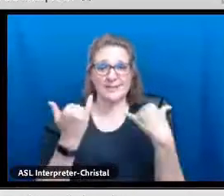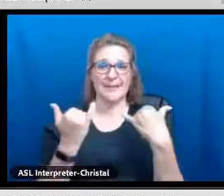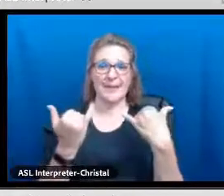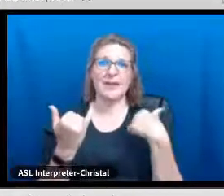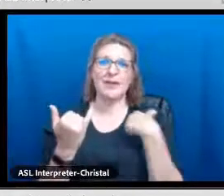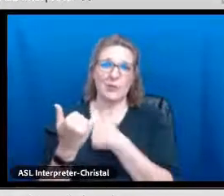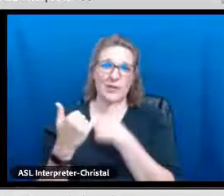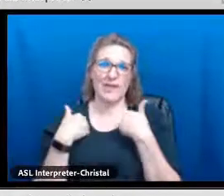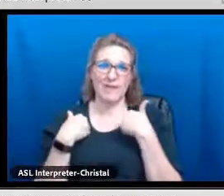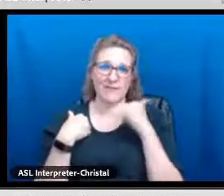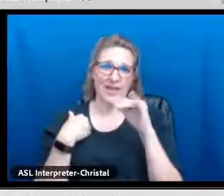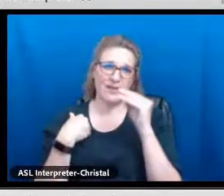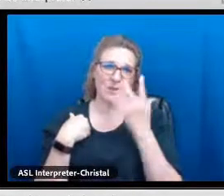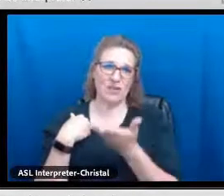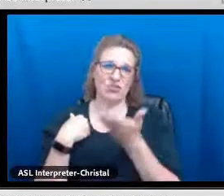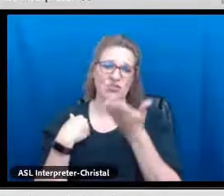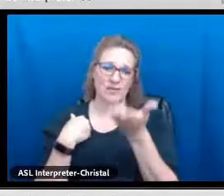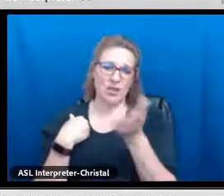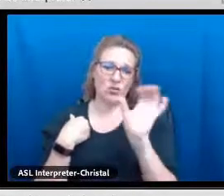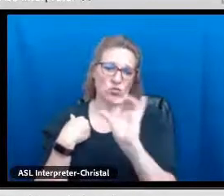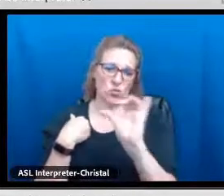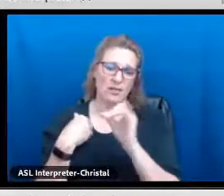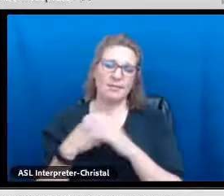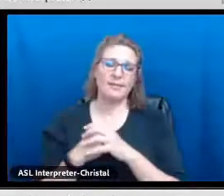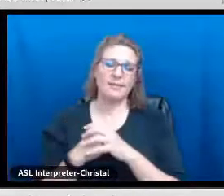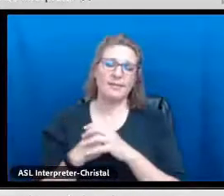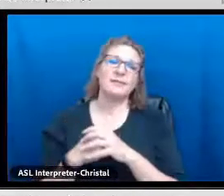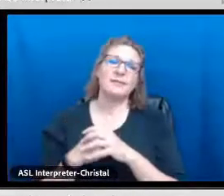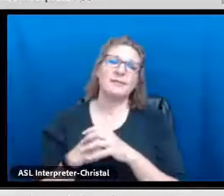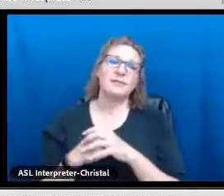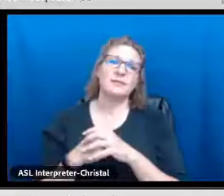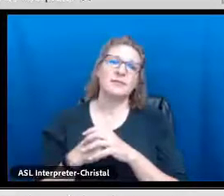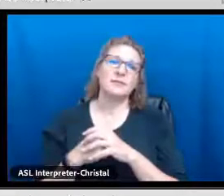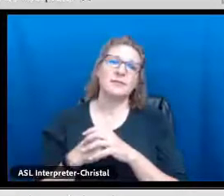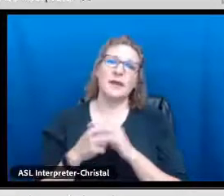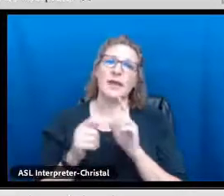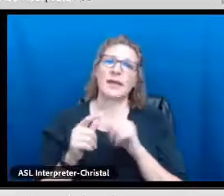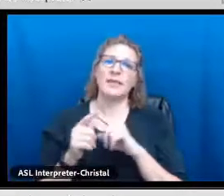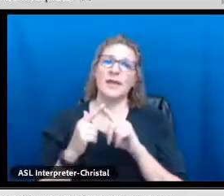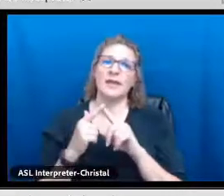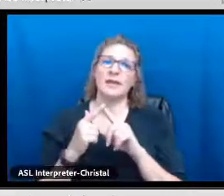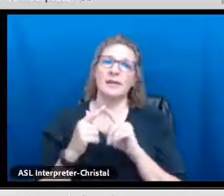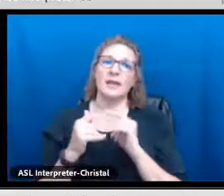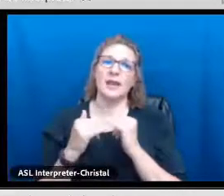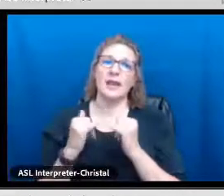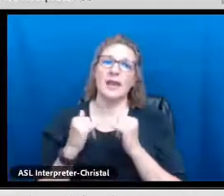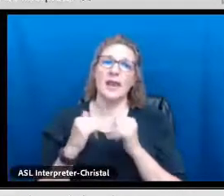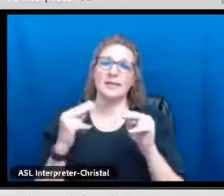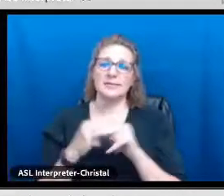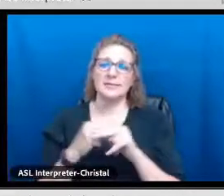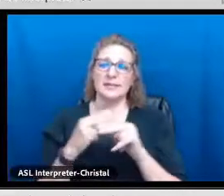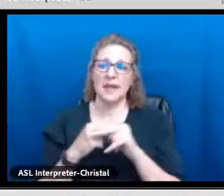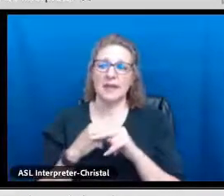If you're interested in any of the research studies that we talked about today, they are